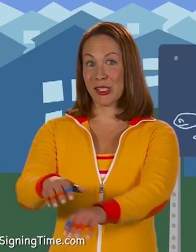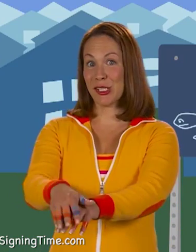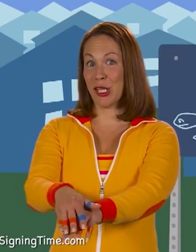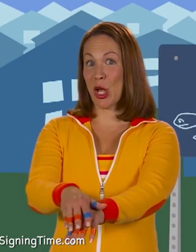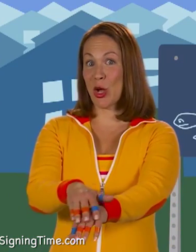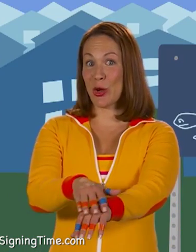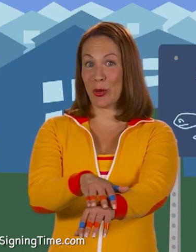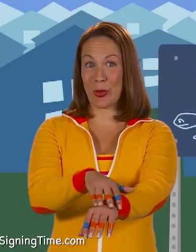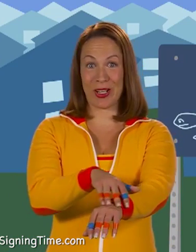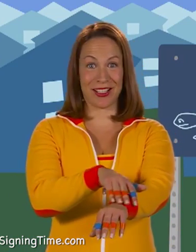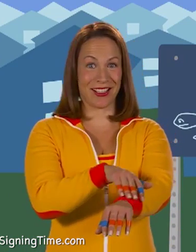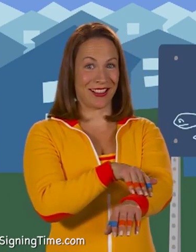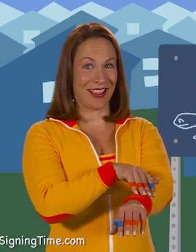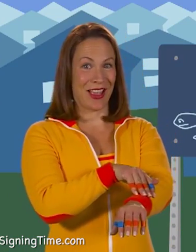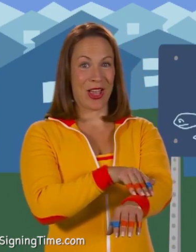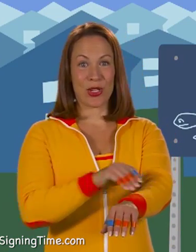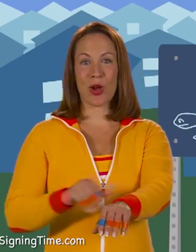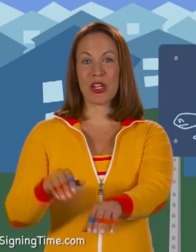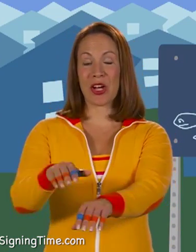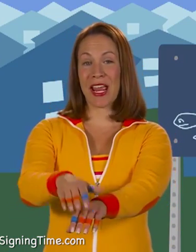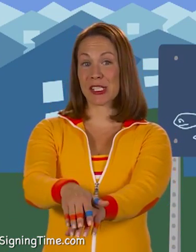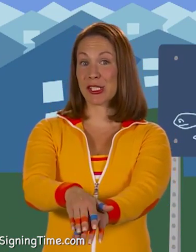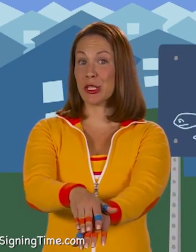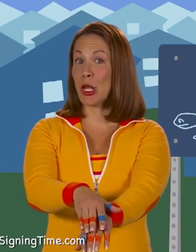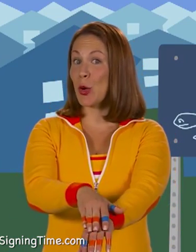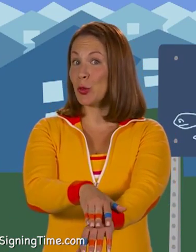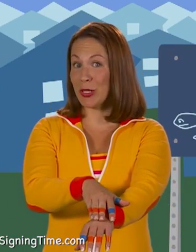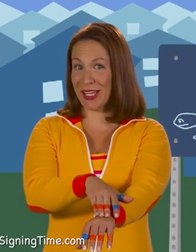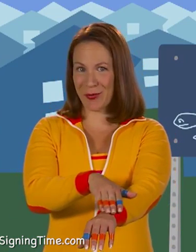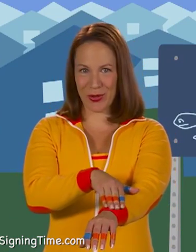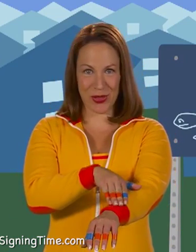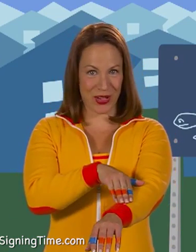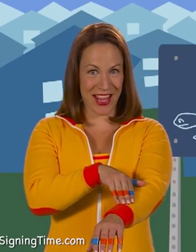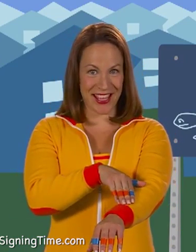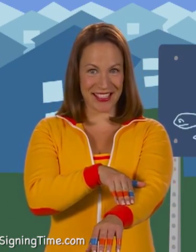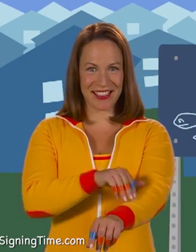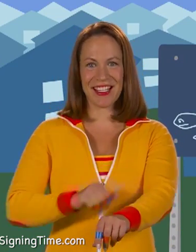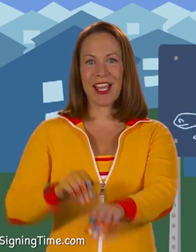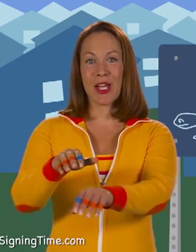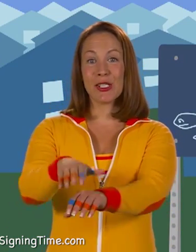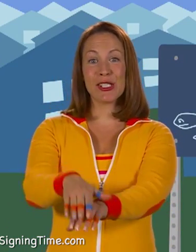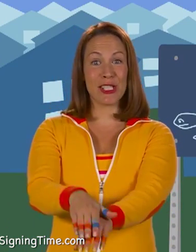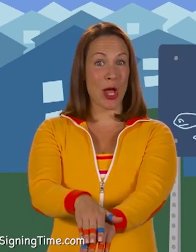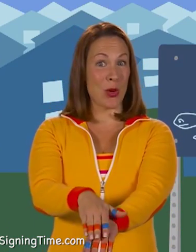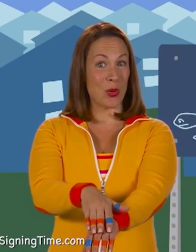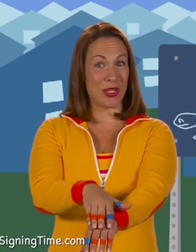Slow! Draw your hand slowly up your other hand. Slow!